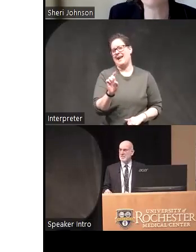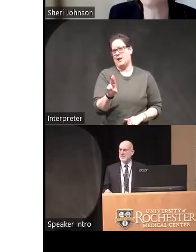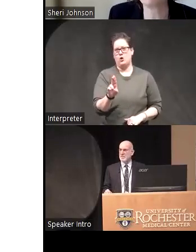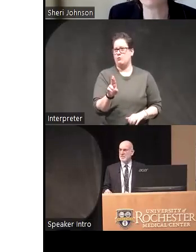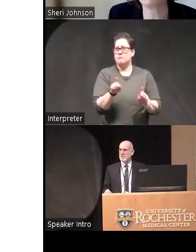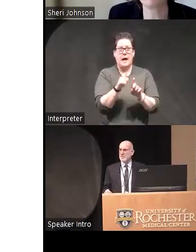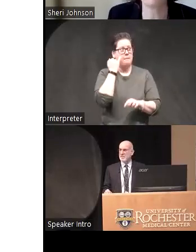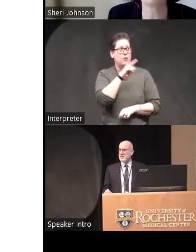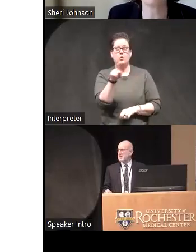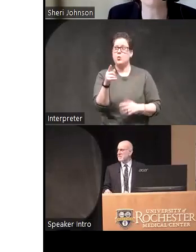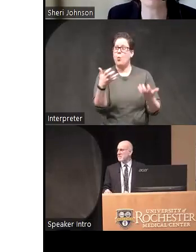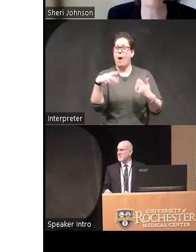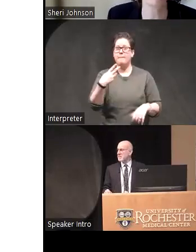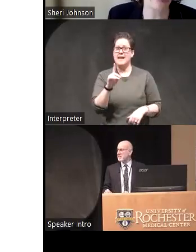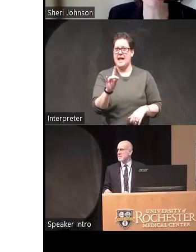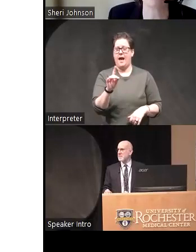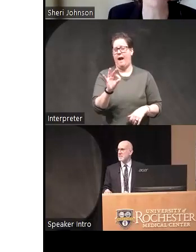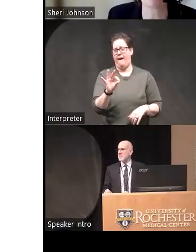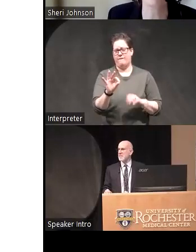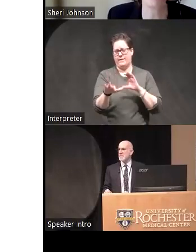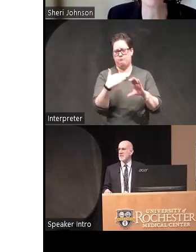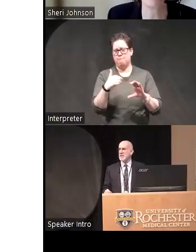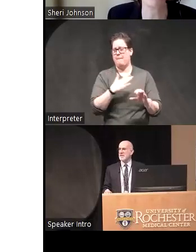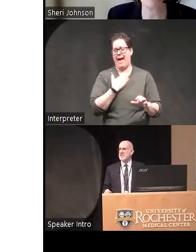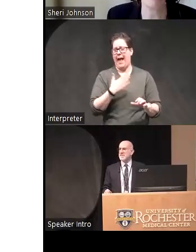people who want a PDF of the slides happy to do that they just need to write me